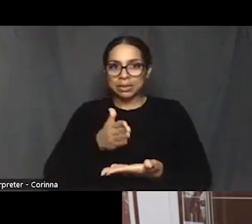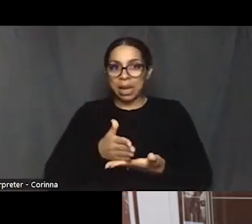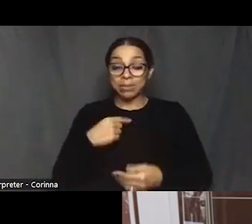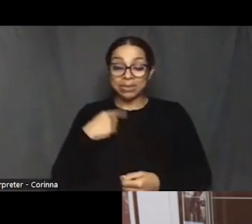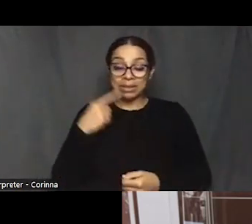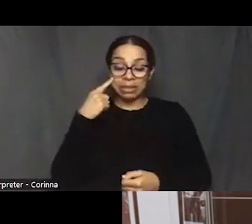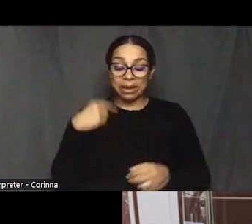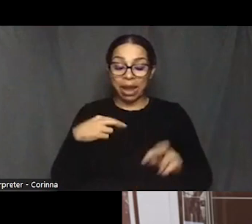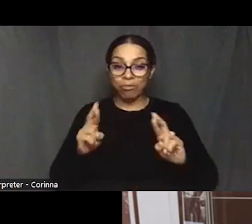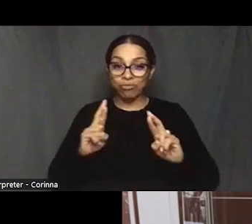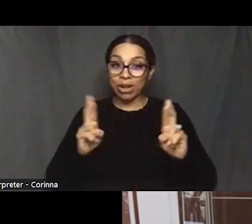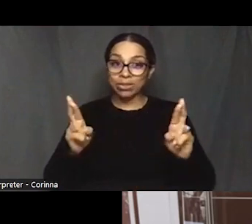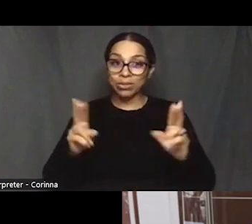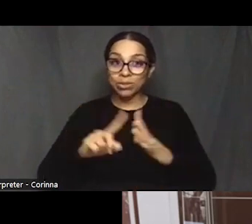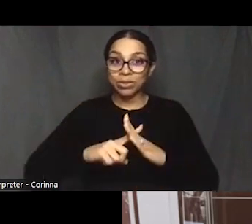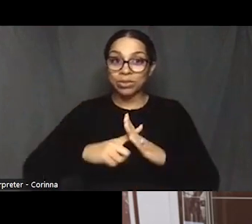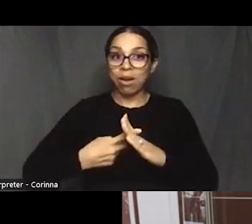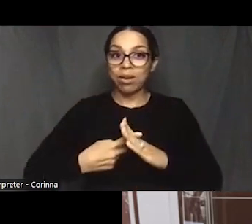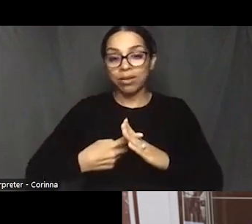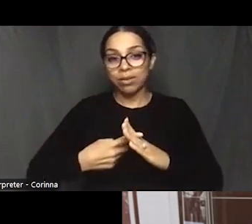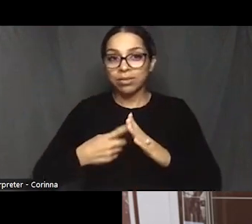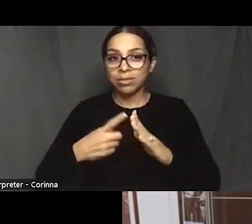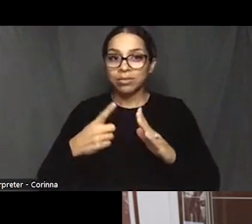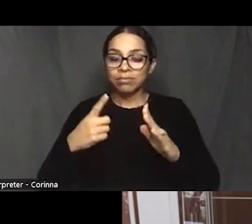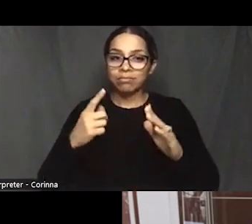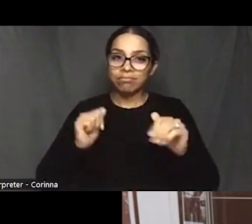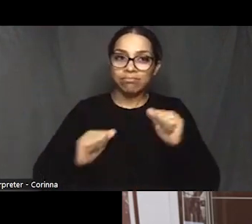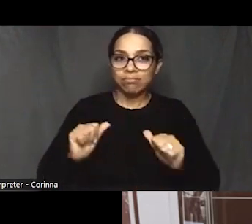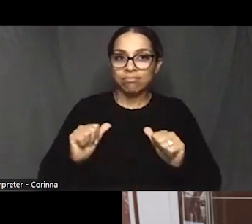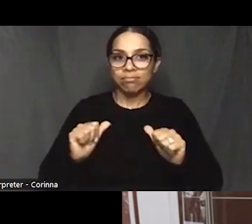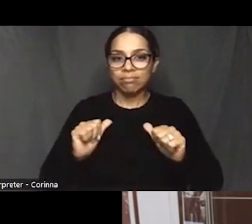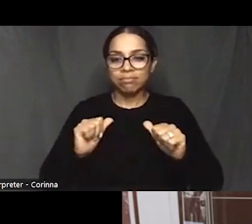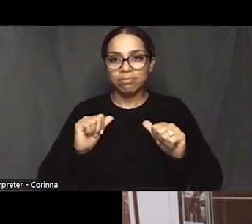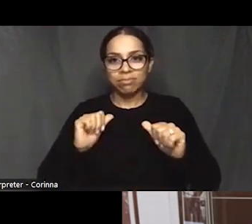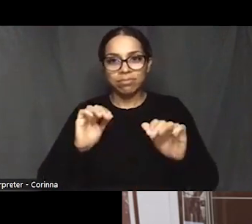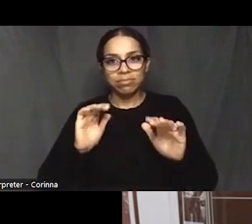But what I will say is that Andre